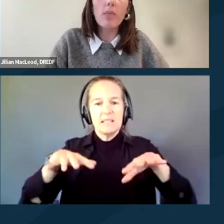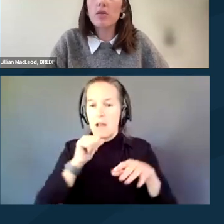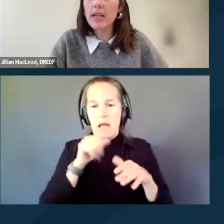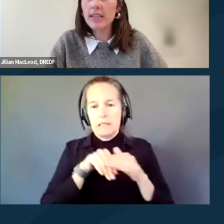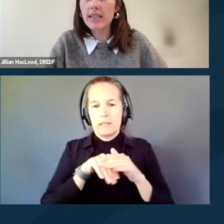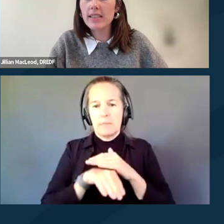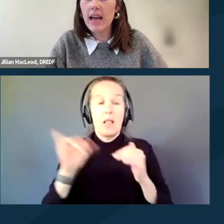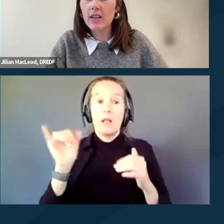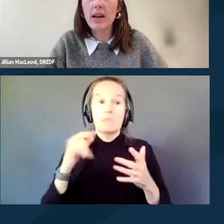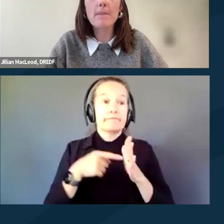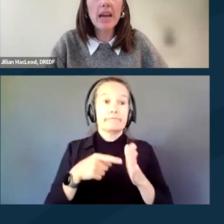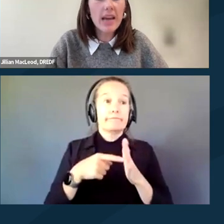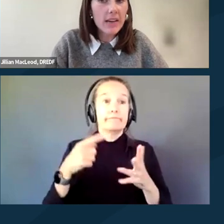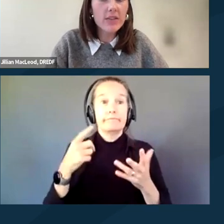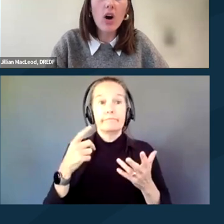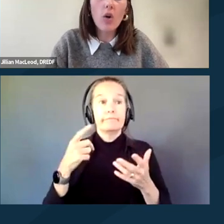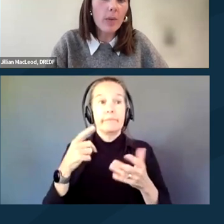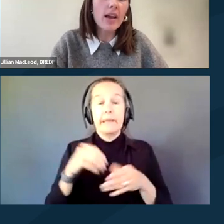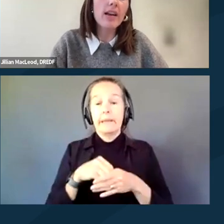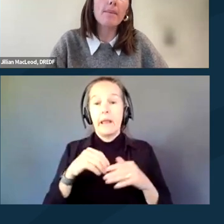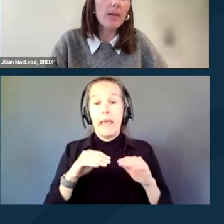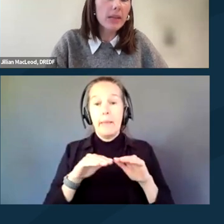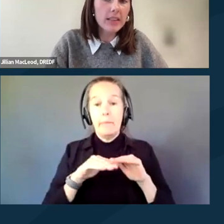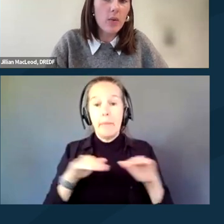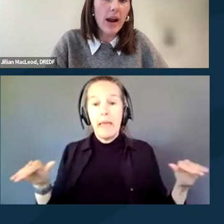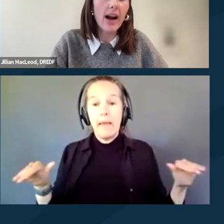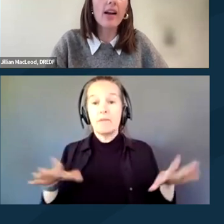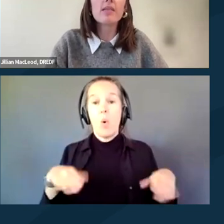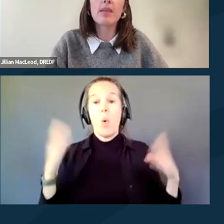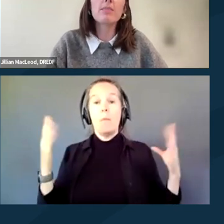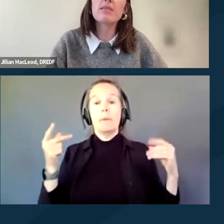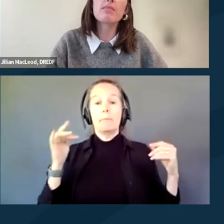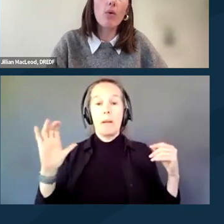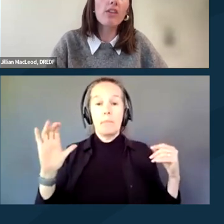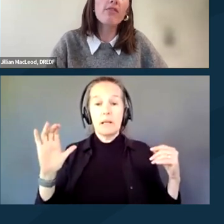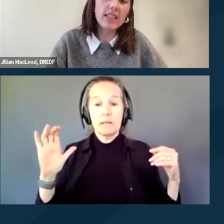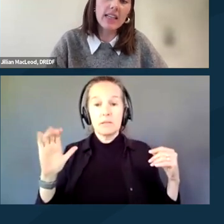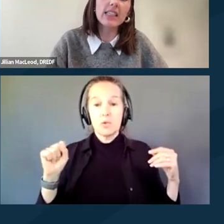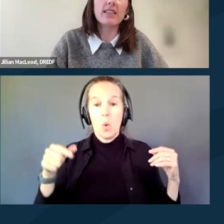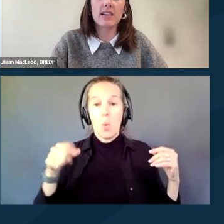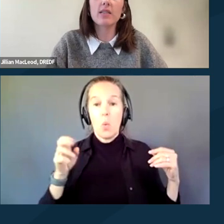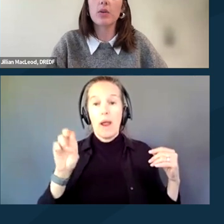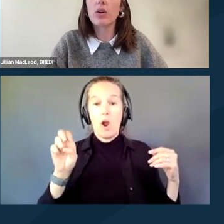a protest that is held in a paved, open public square may be more physically accessible